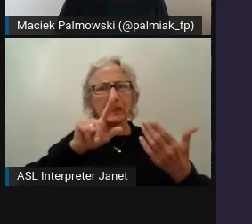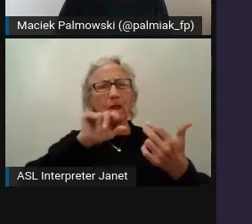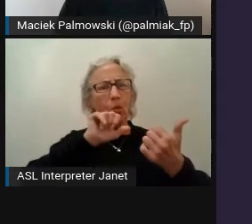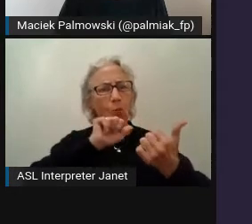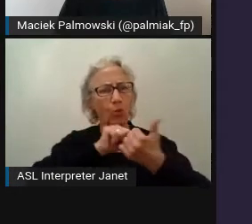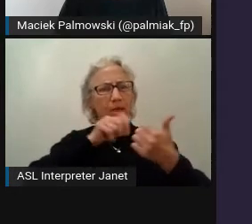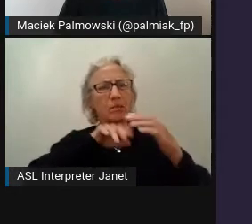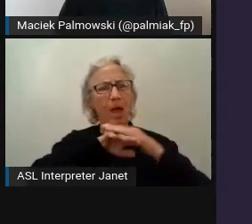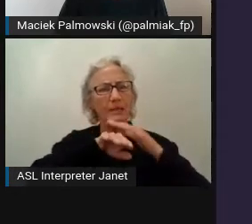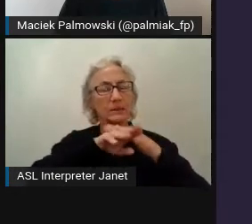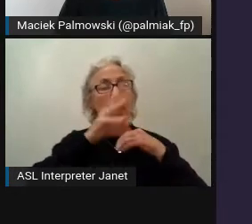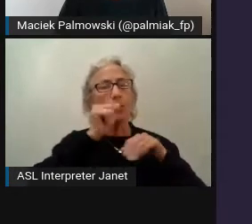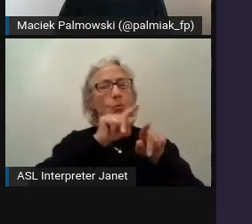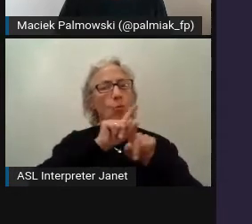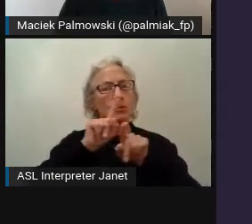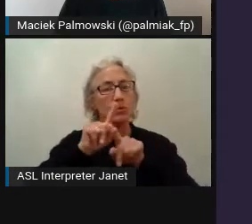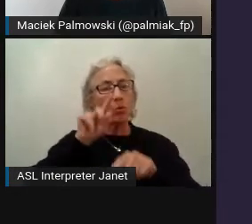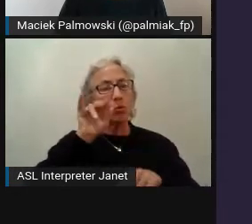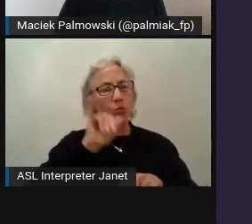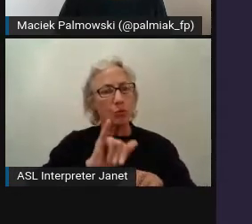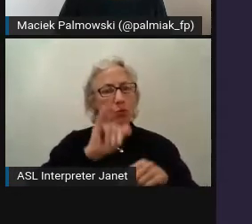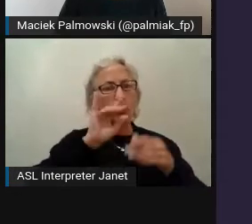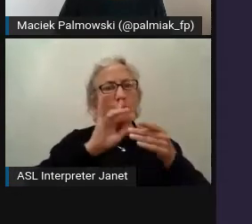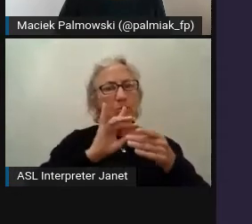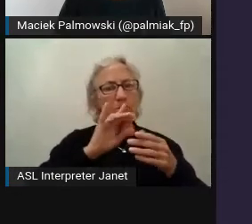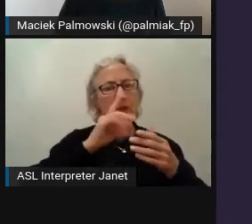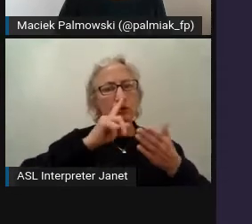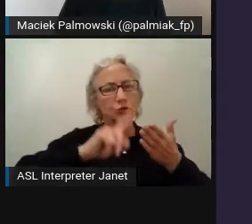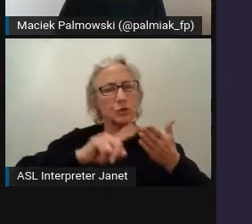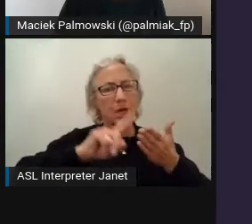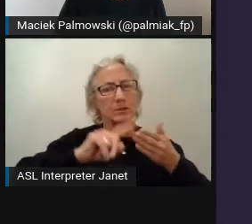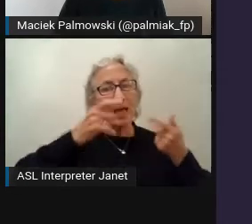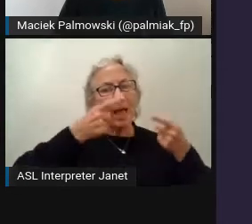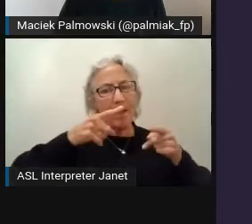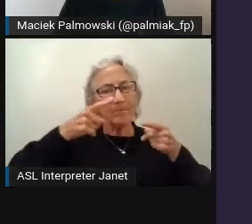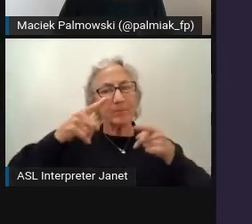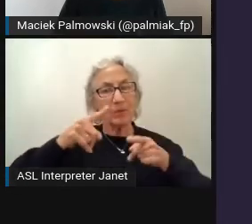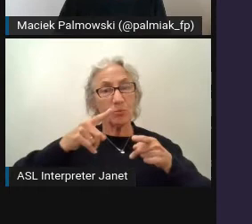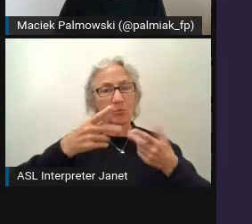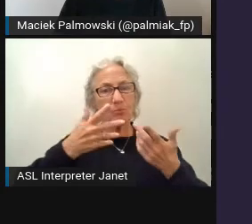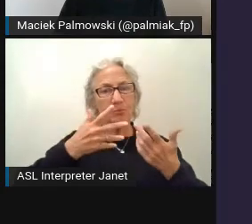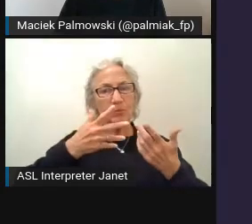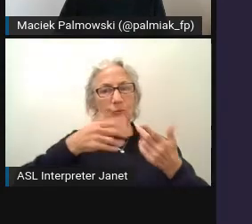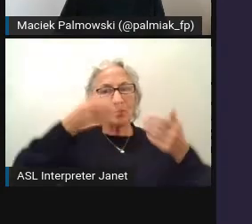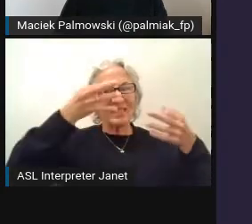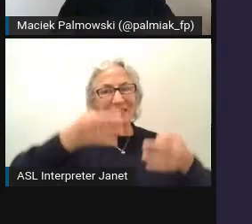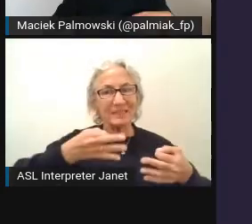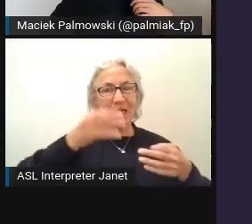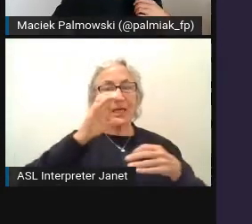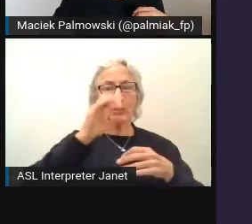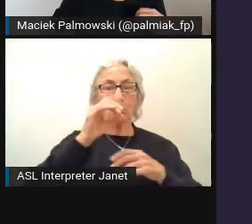Also, those checks only happen when we push a code change, only then.